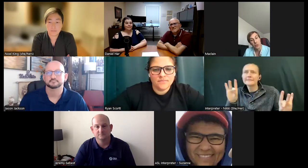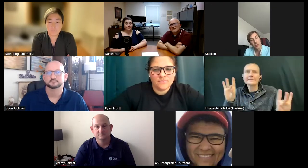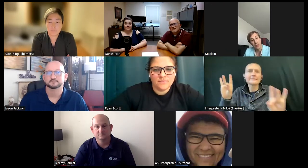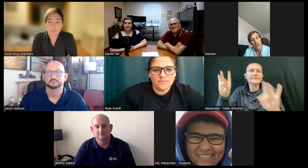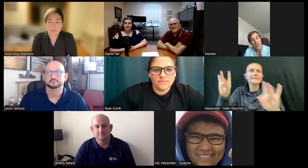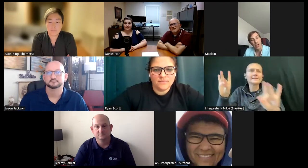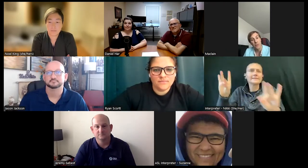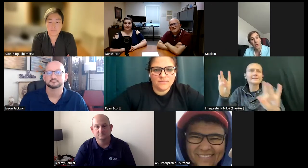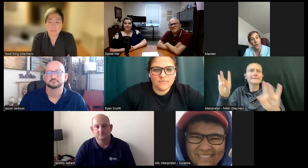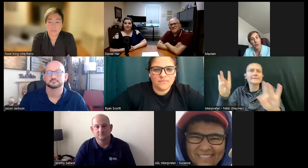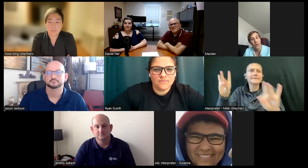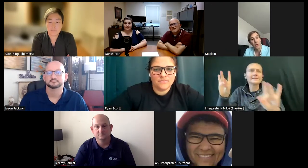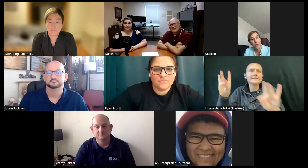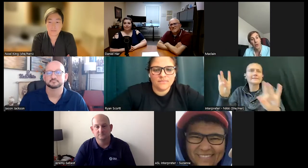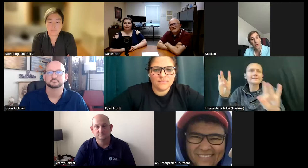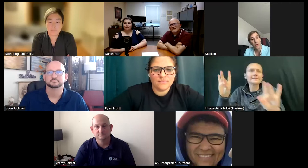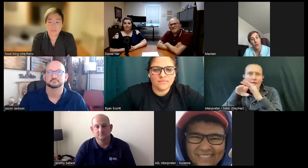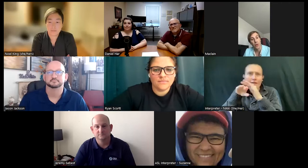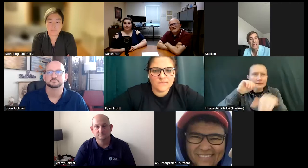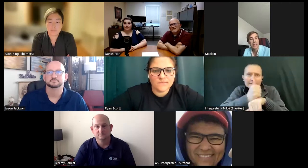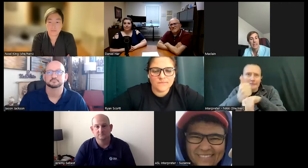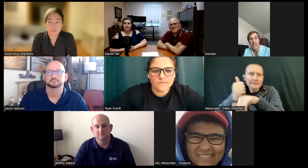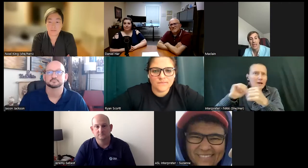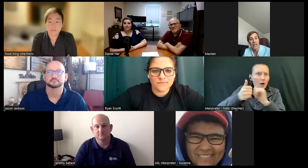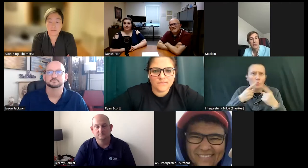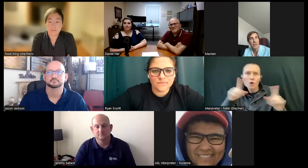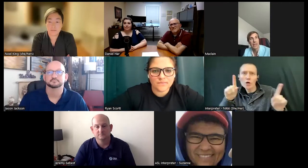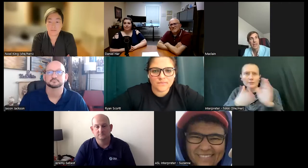stuff works all the way to the Sound Engineering and then I got into making